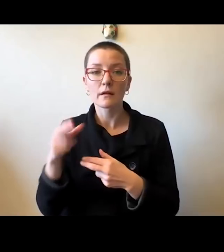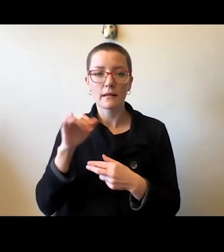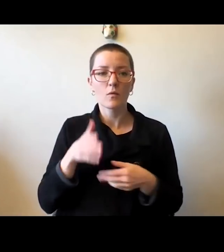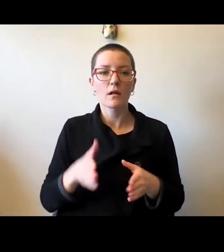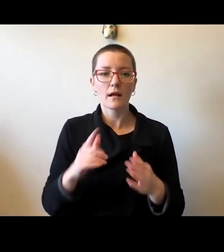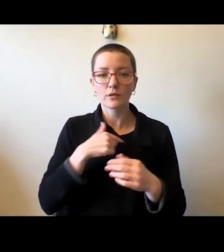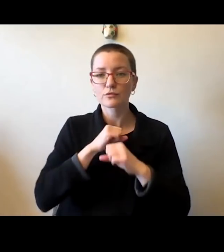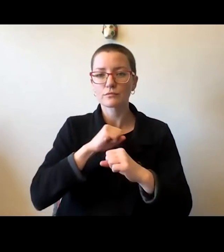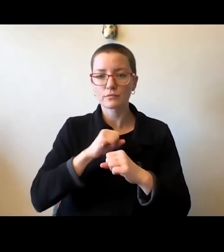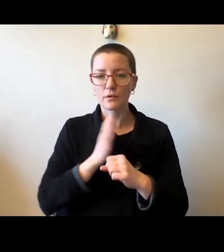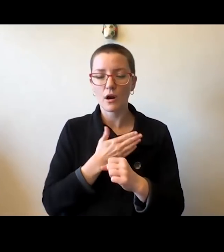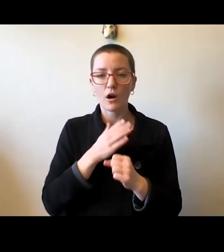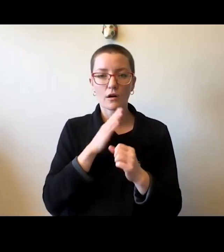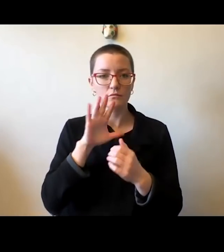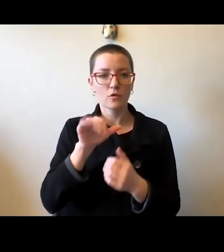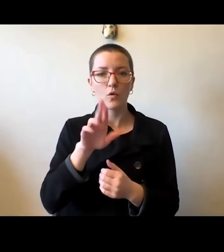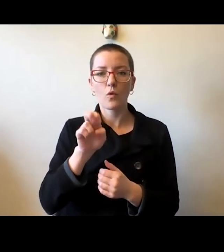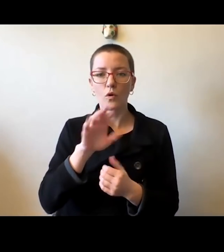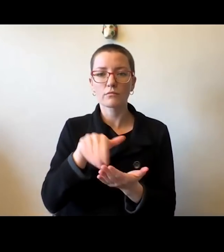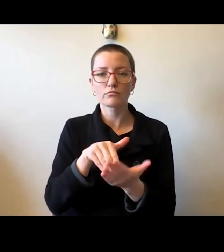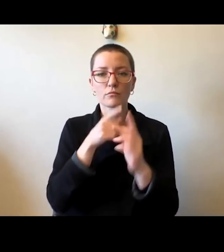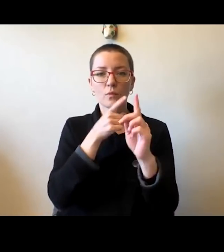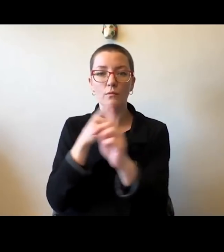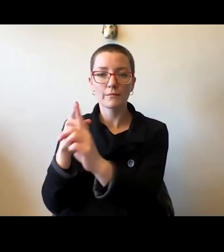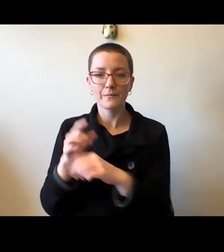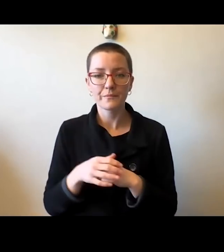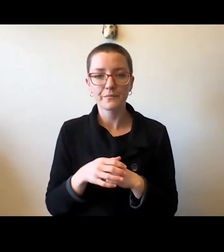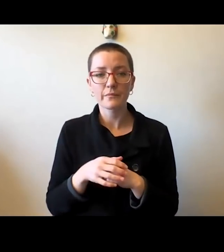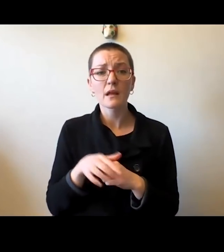And we and this is going to be a multi-year challenge folks.